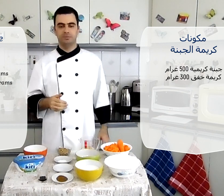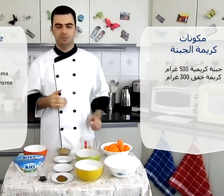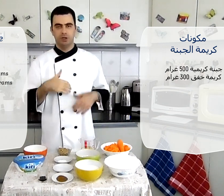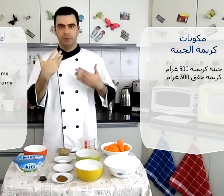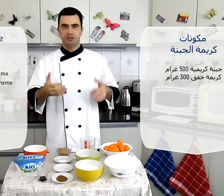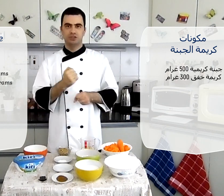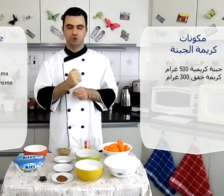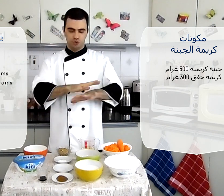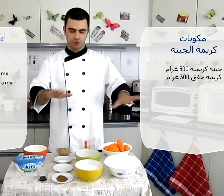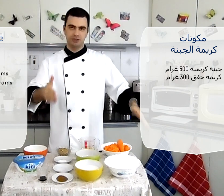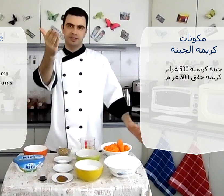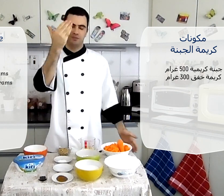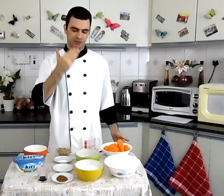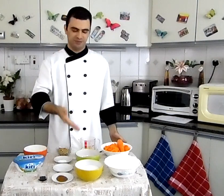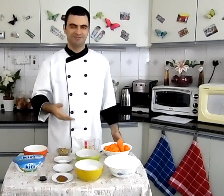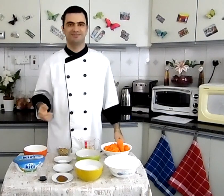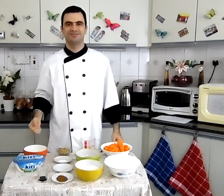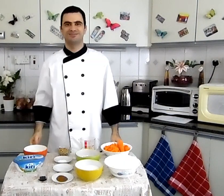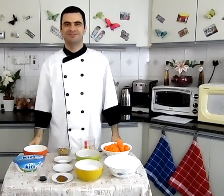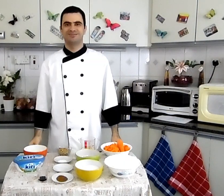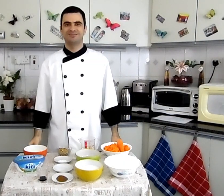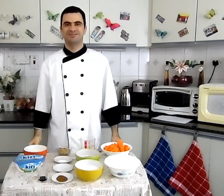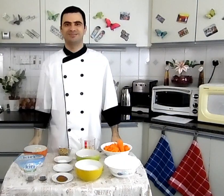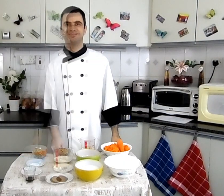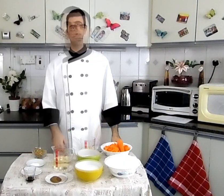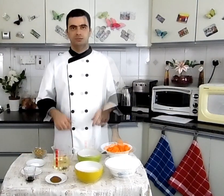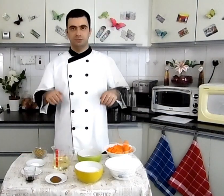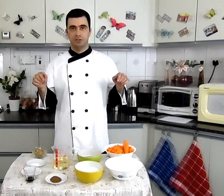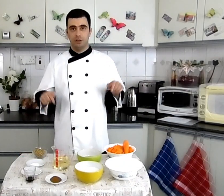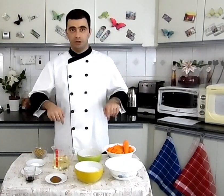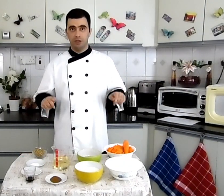Now we will see how to prepare the recipe وسنرى الآن كيف نحضر الوصفة